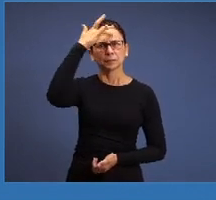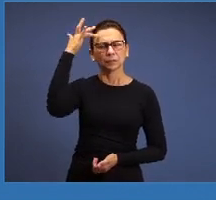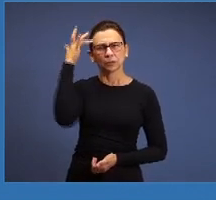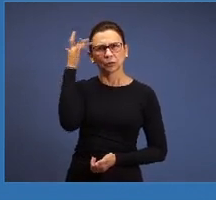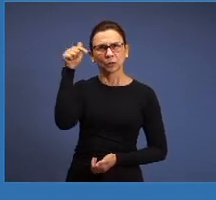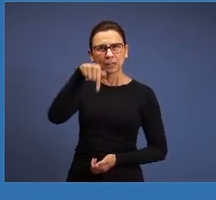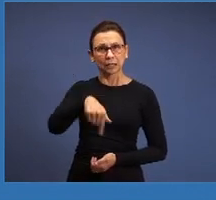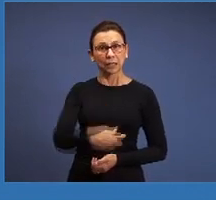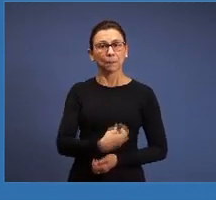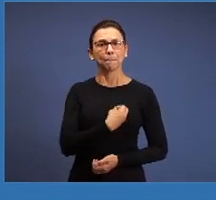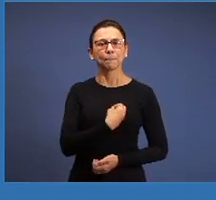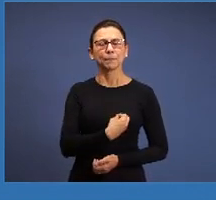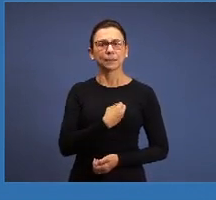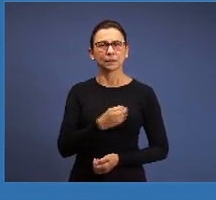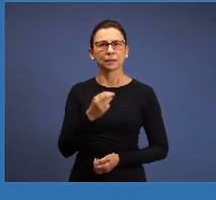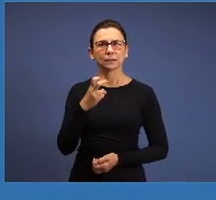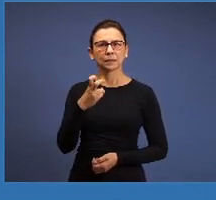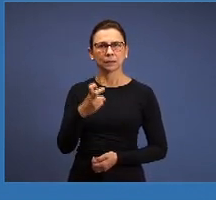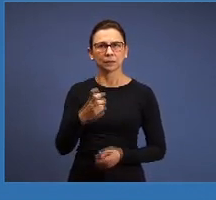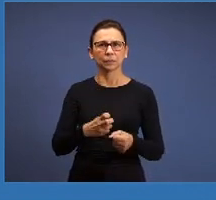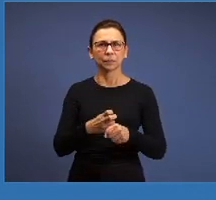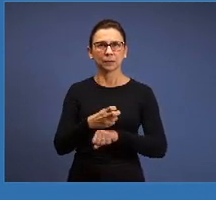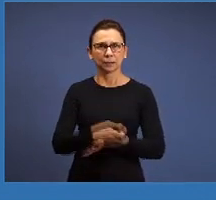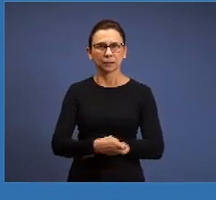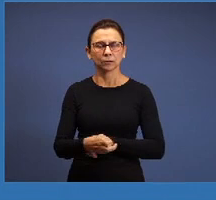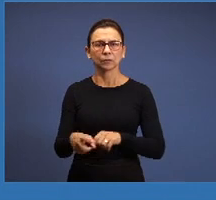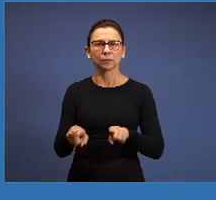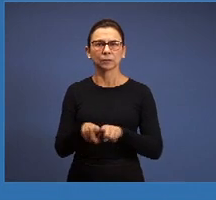of 5th period and beginners at the Mahanaim;